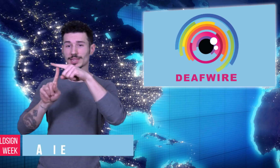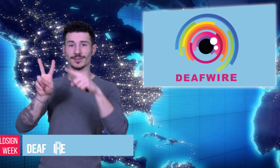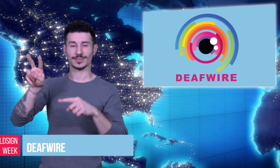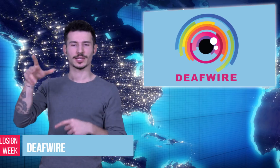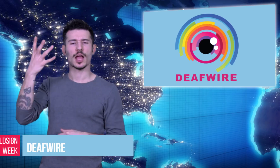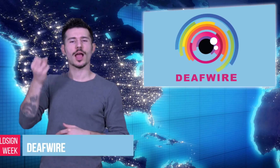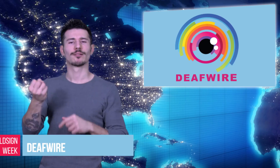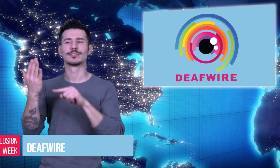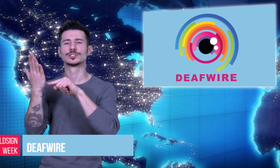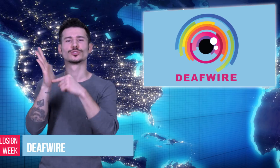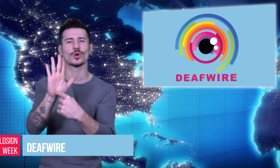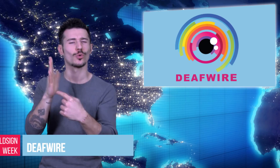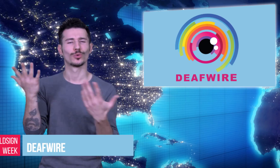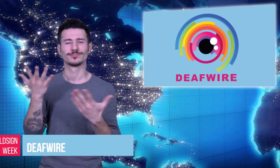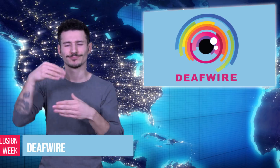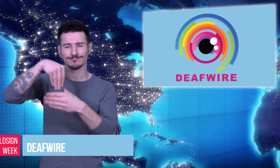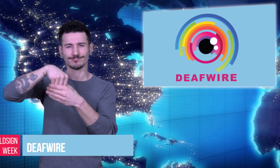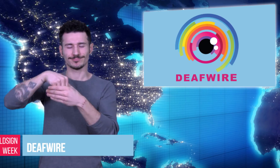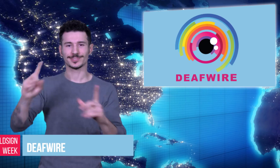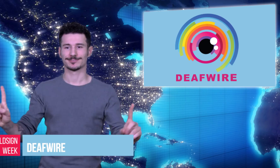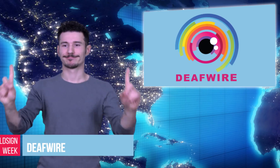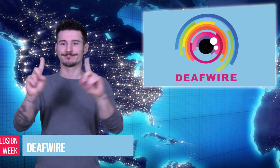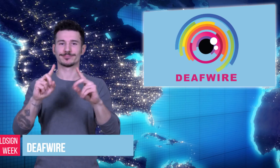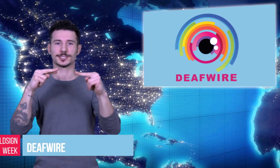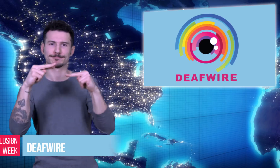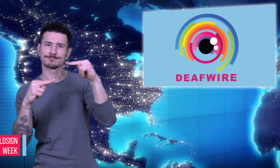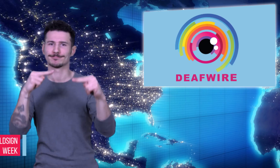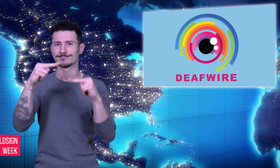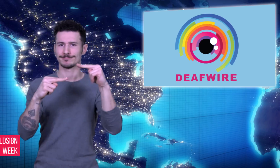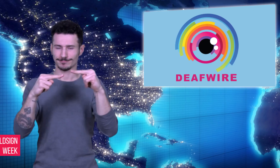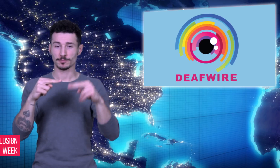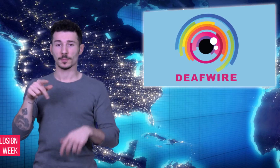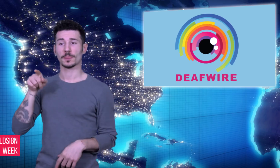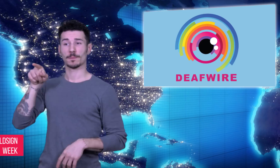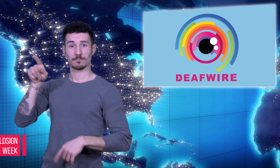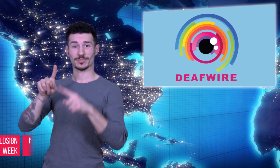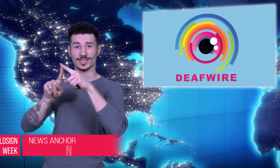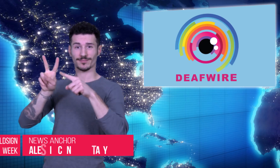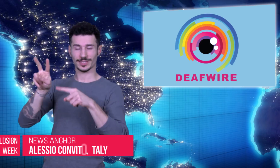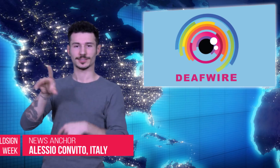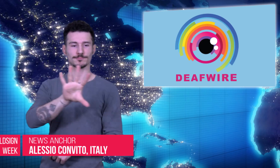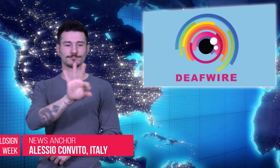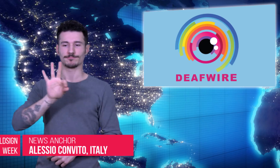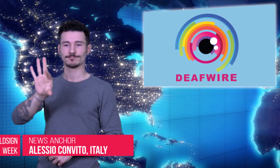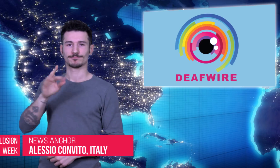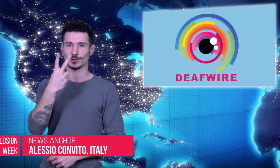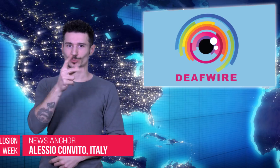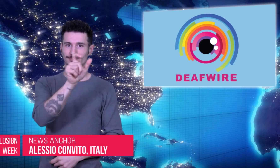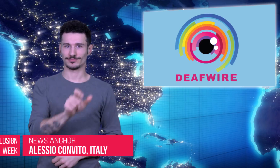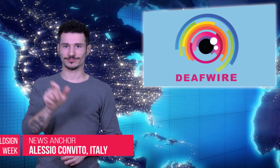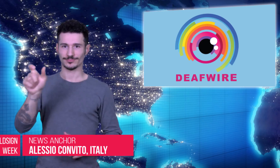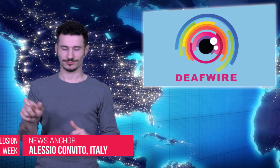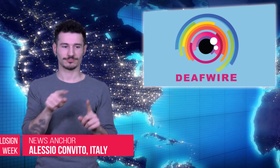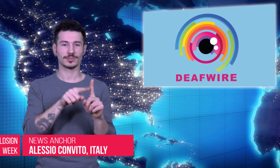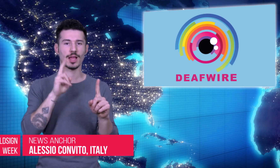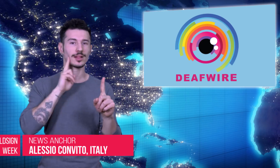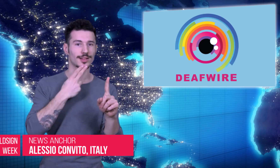Alessio: Signing Gay Couple Makes Irish-UK TV History